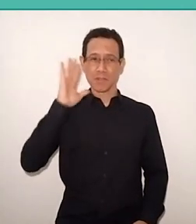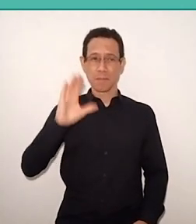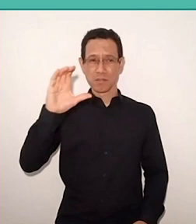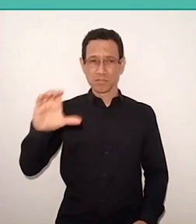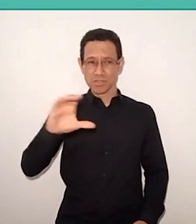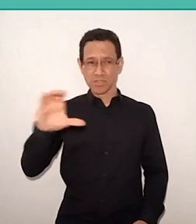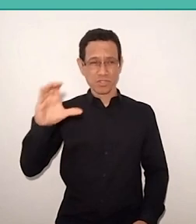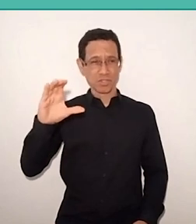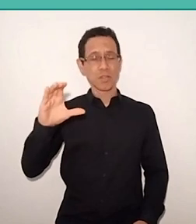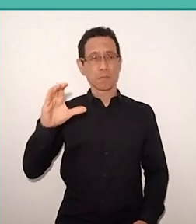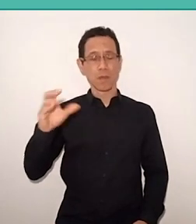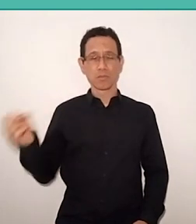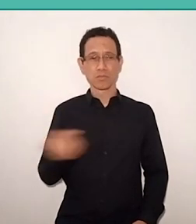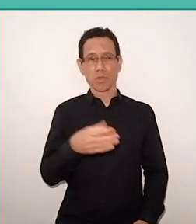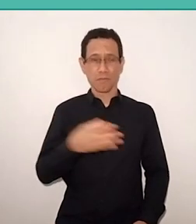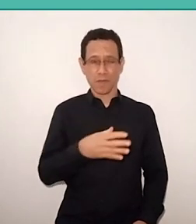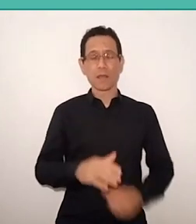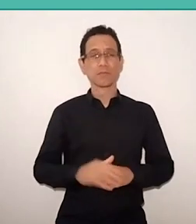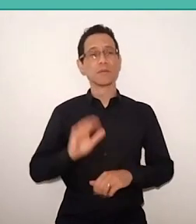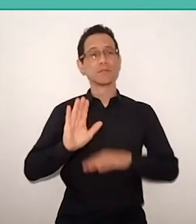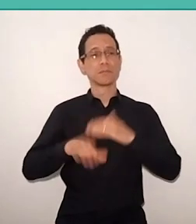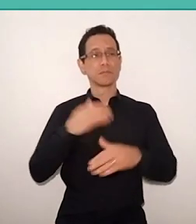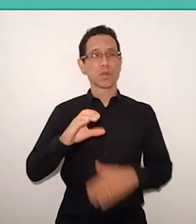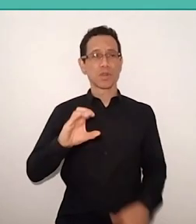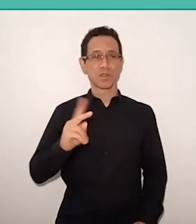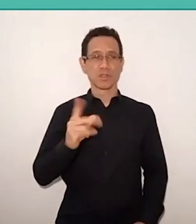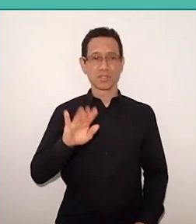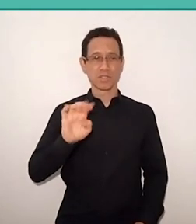but when he left Chile, he went on an encounter with Marxism,